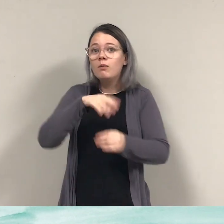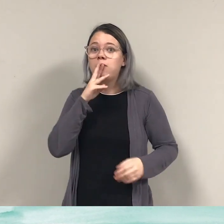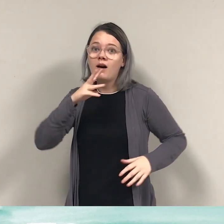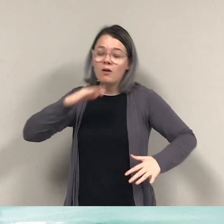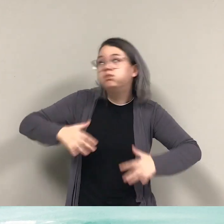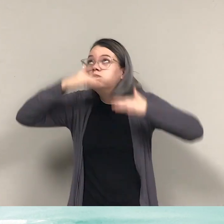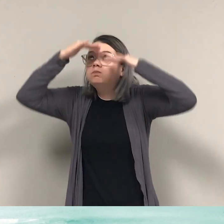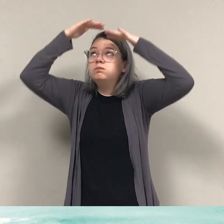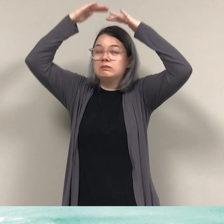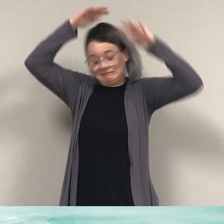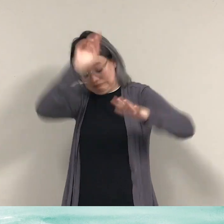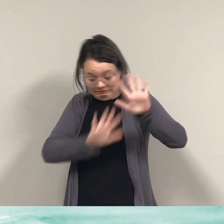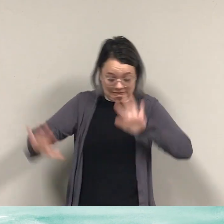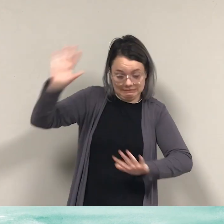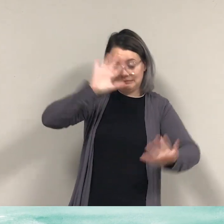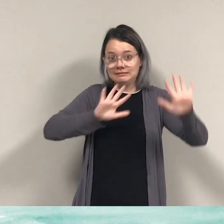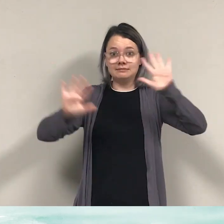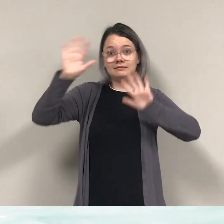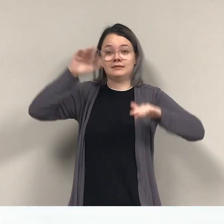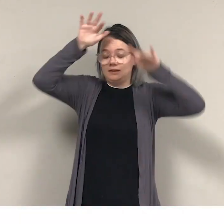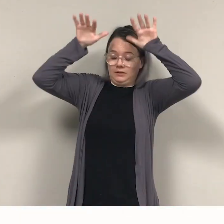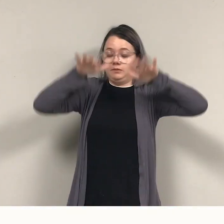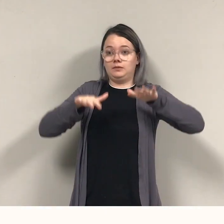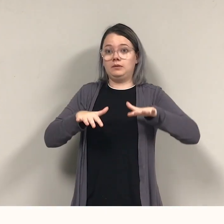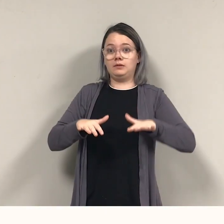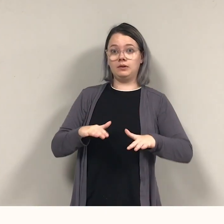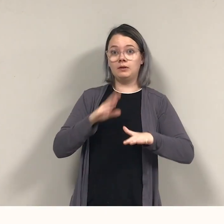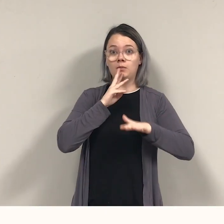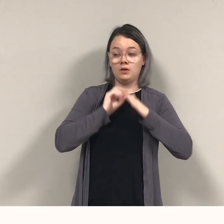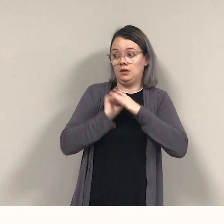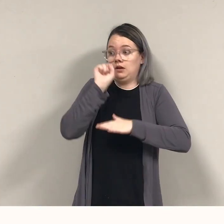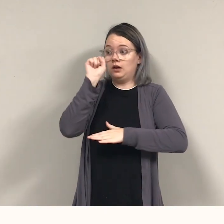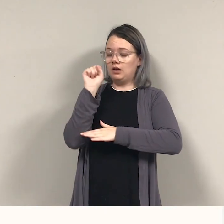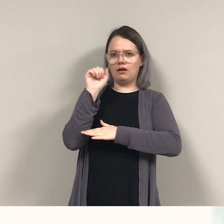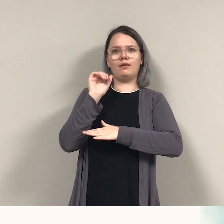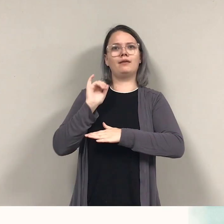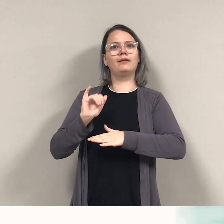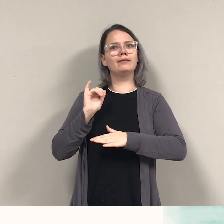Pirate pops up cool at last. Turns out swimming is a blast!